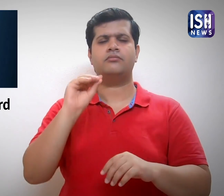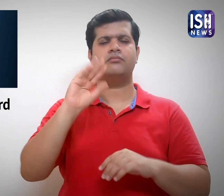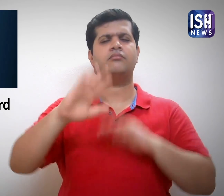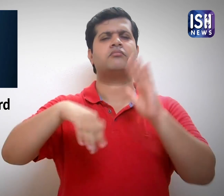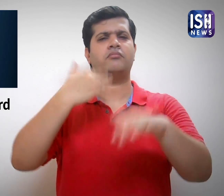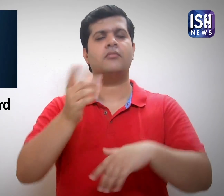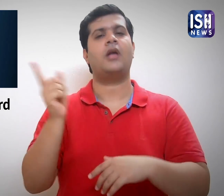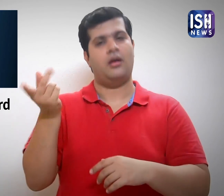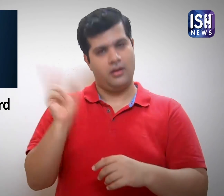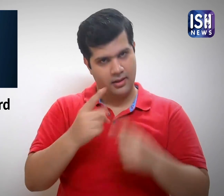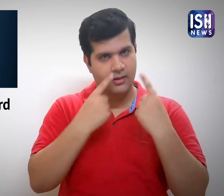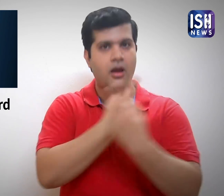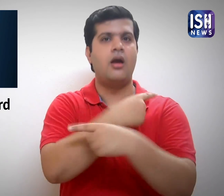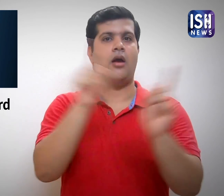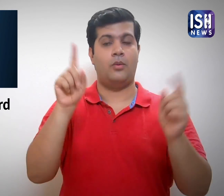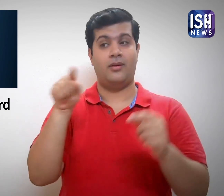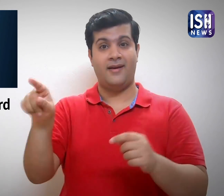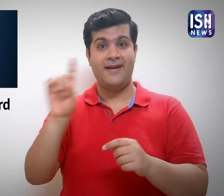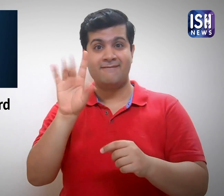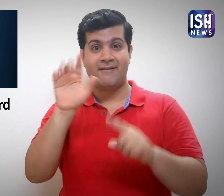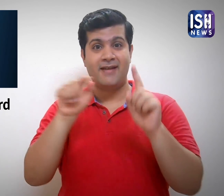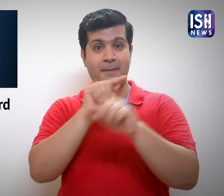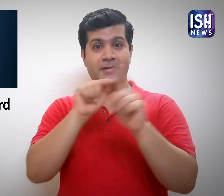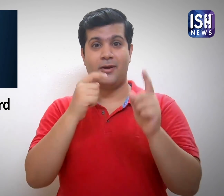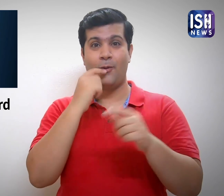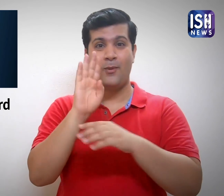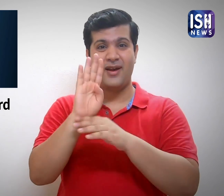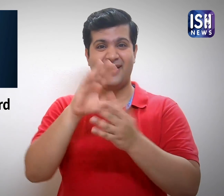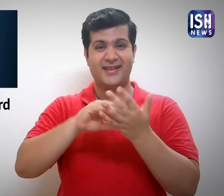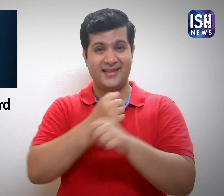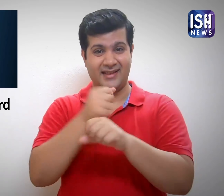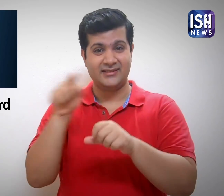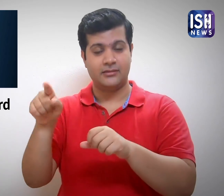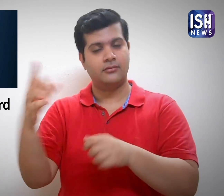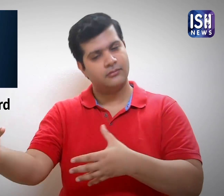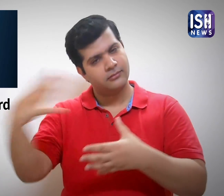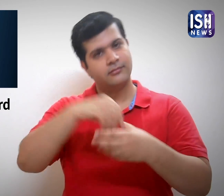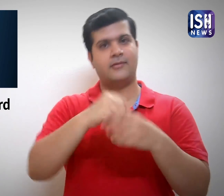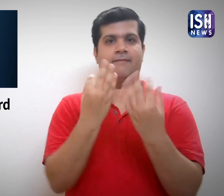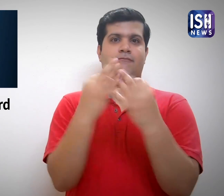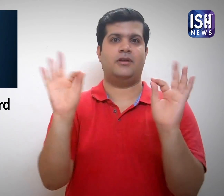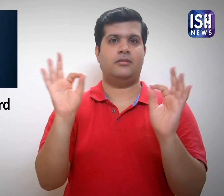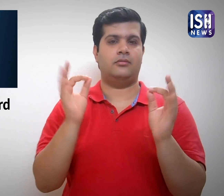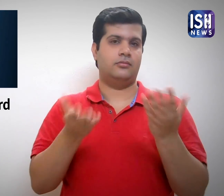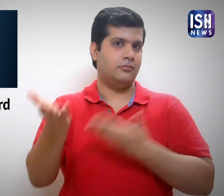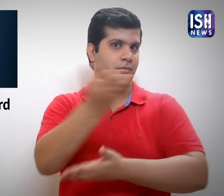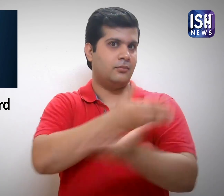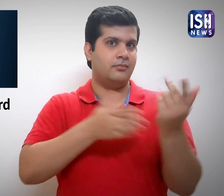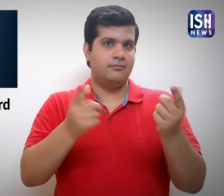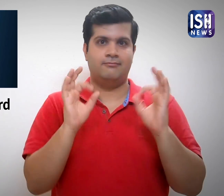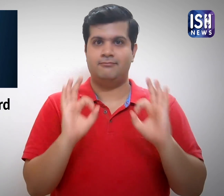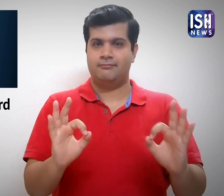Later announced, those with white ration card will be included as well.